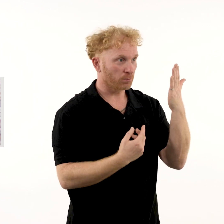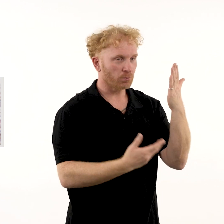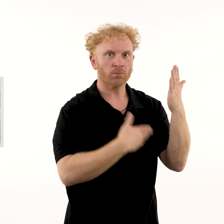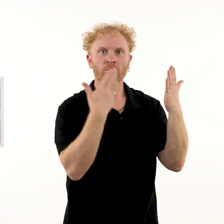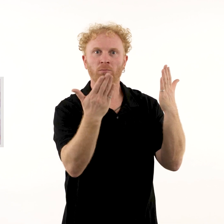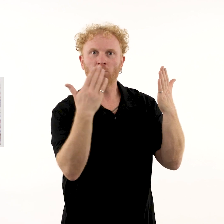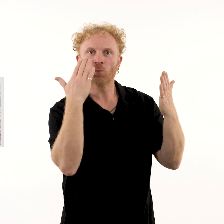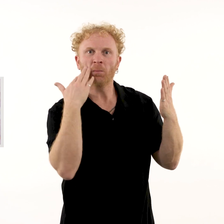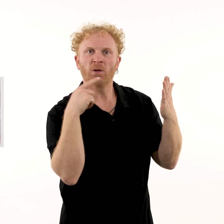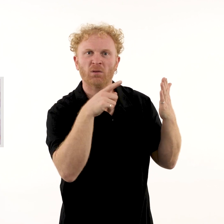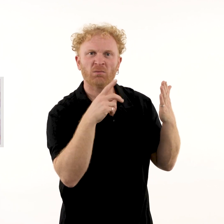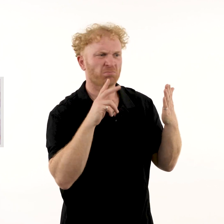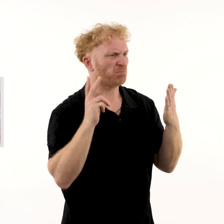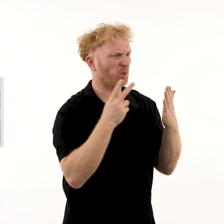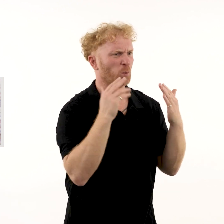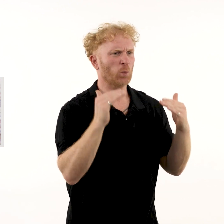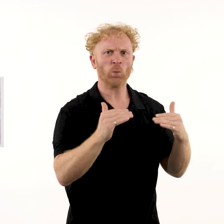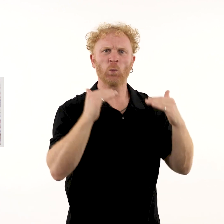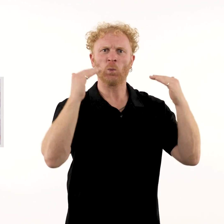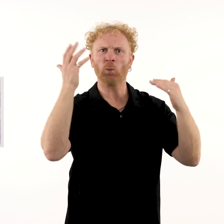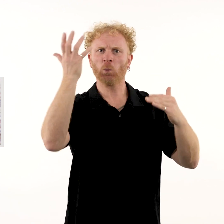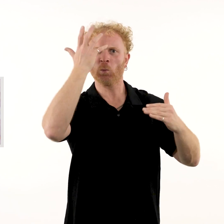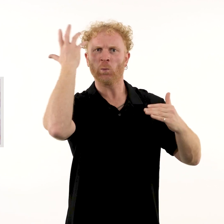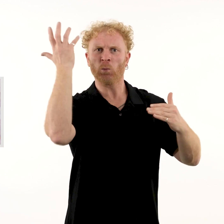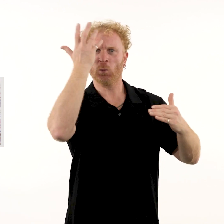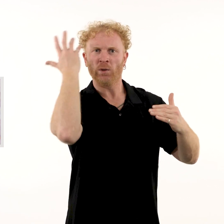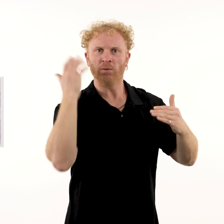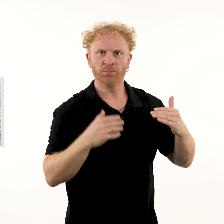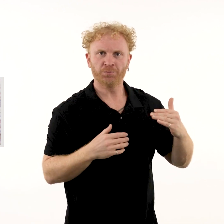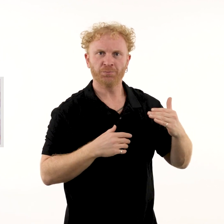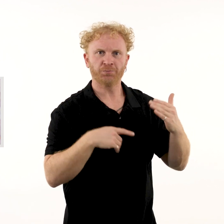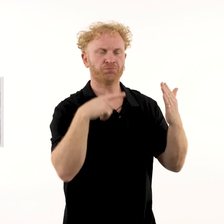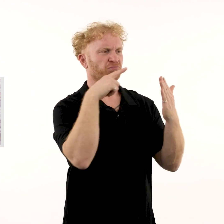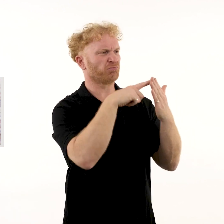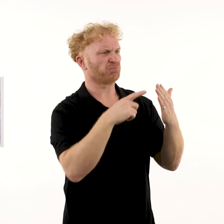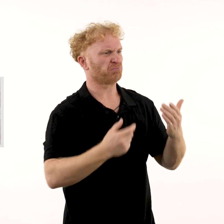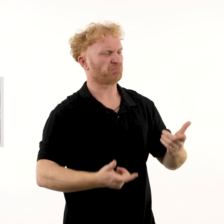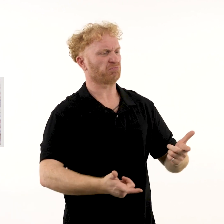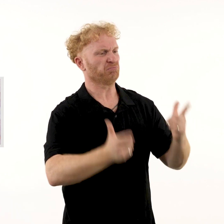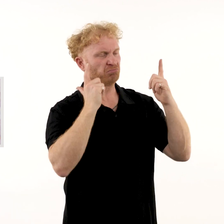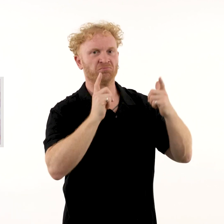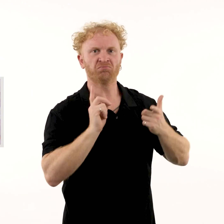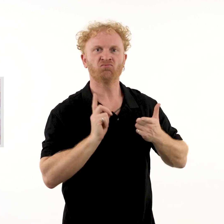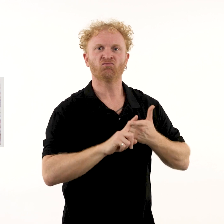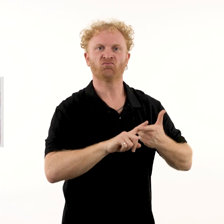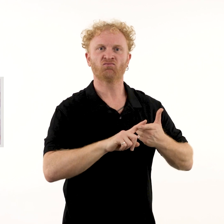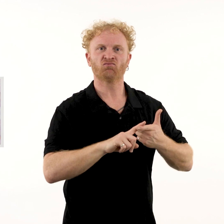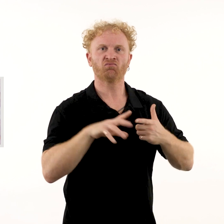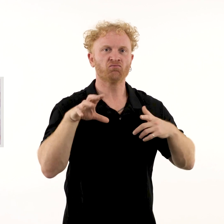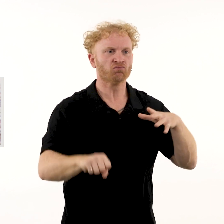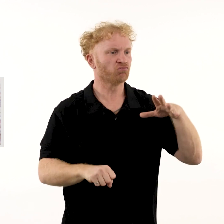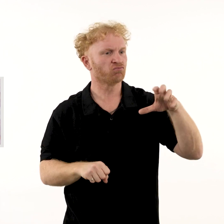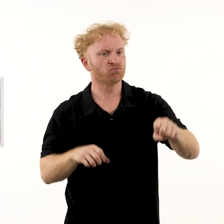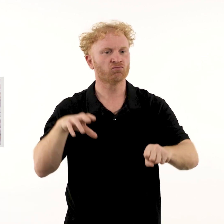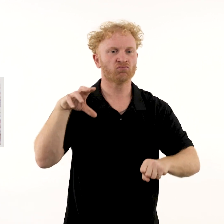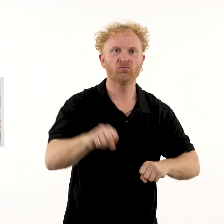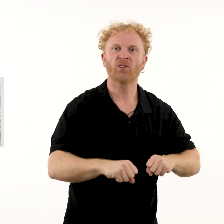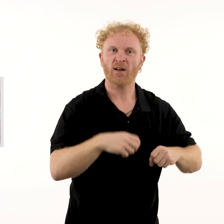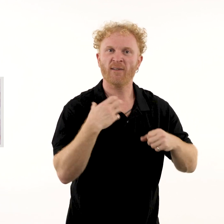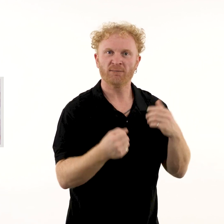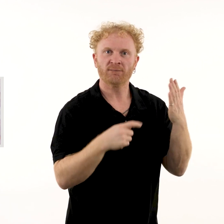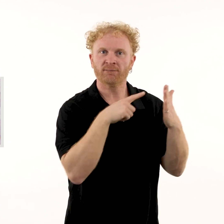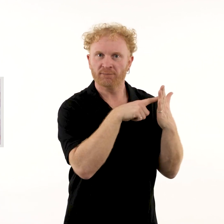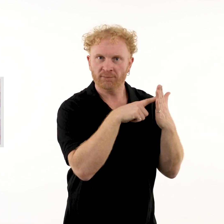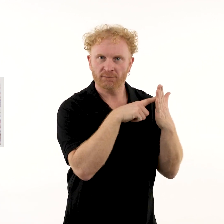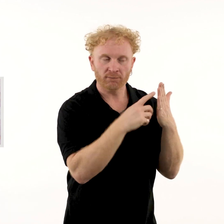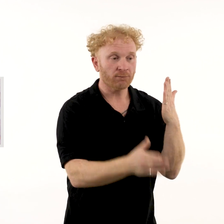Both women have a regal air: one substantiated by an empire and the consumption of colonialism;